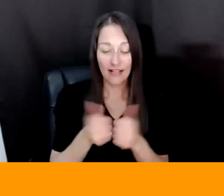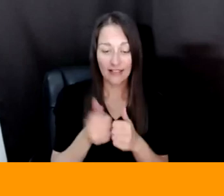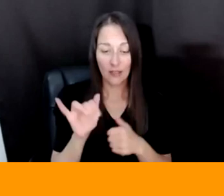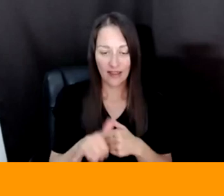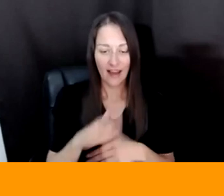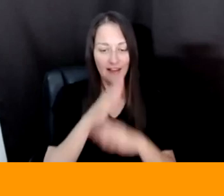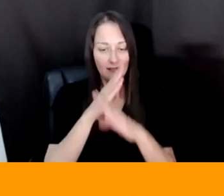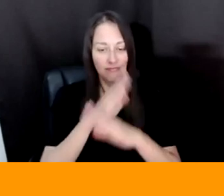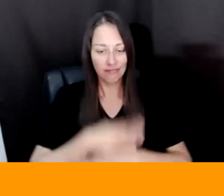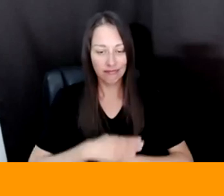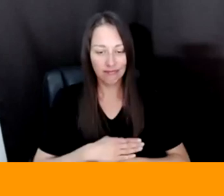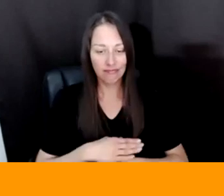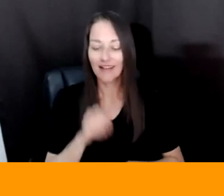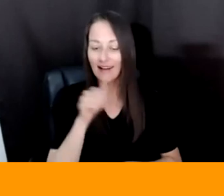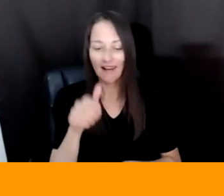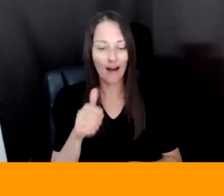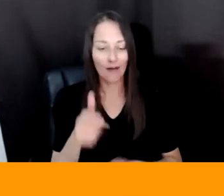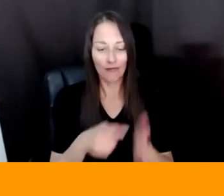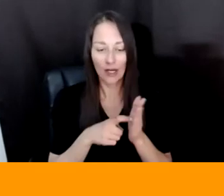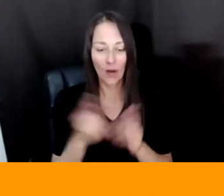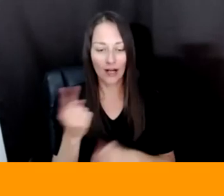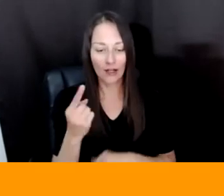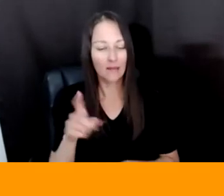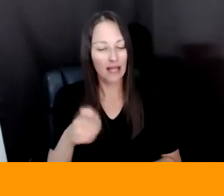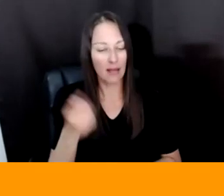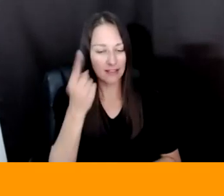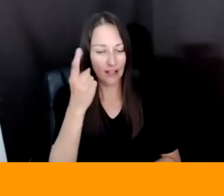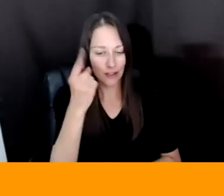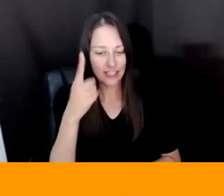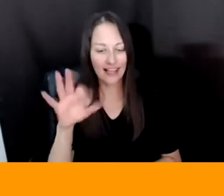HAVING TO HAVE SOMETHING THAT I HAVE TO UNDERSTAND AS COMPLEX AS A FLOWCHART.BUT I COULD JUST HAVE A